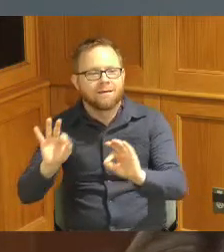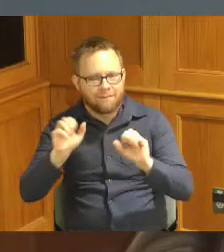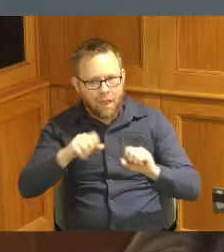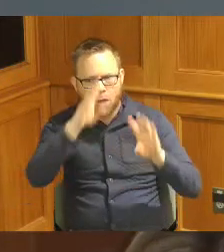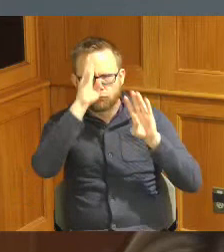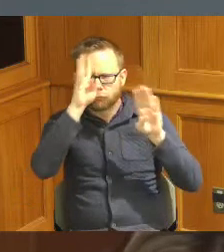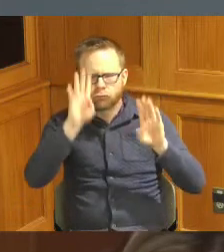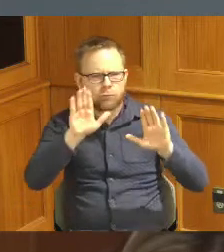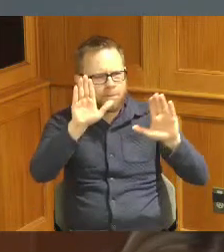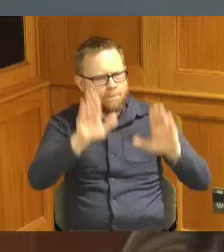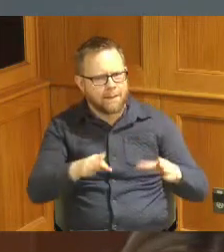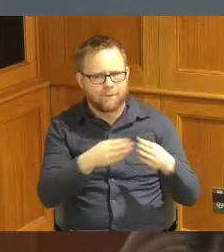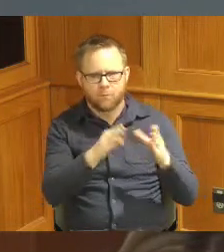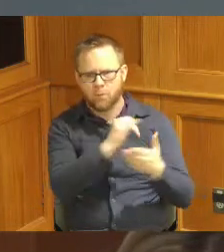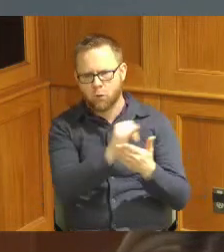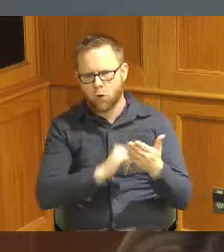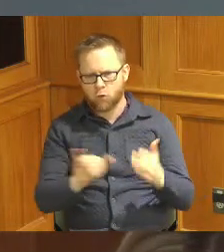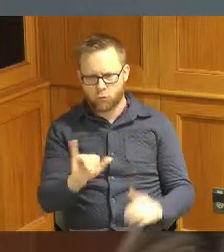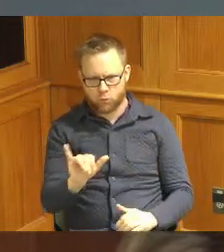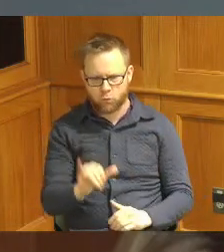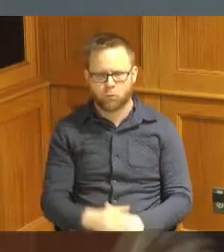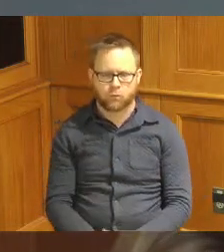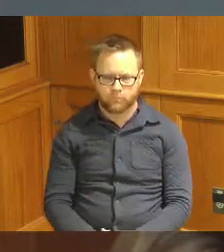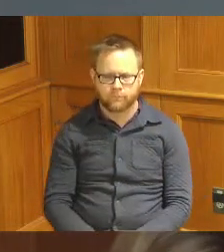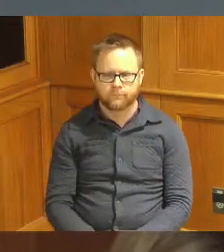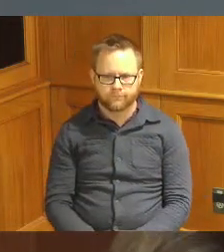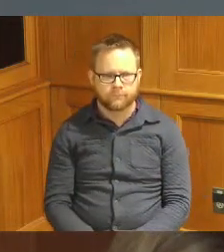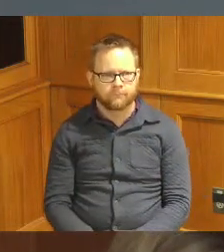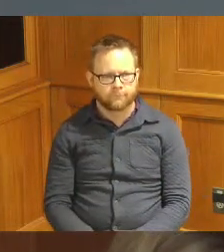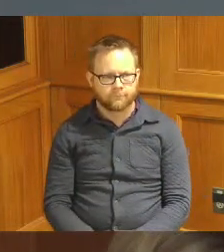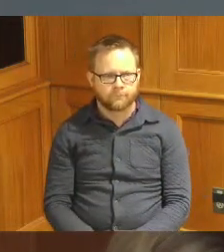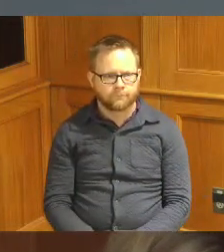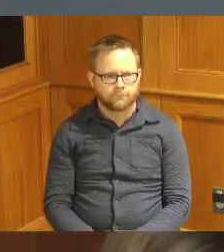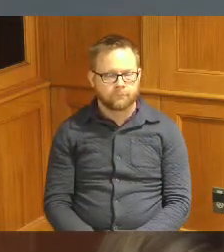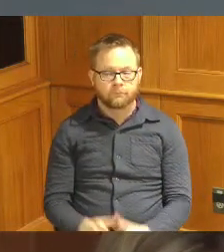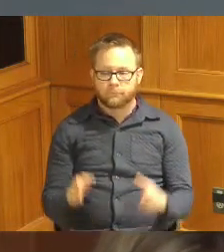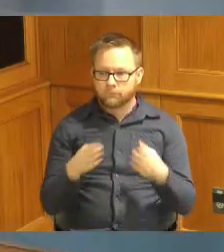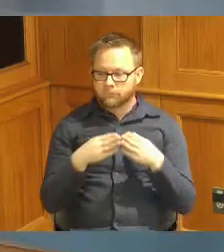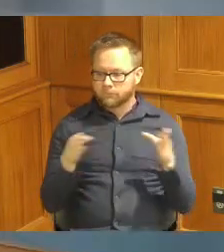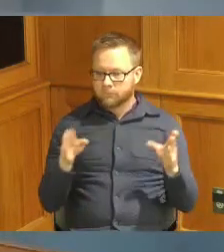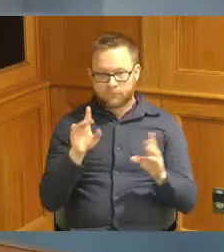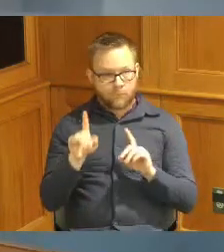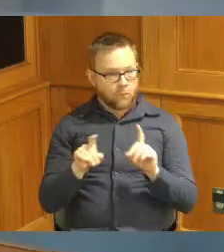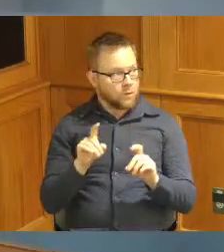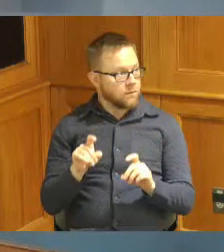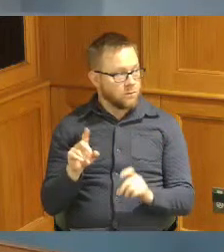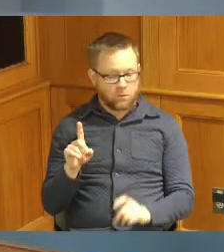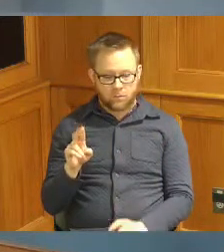Public Works of art thank you I'll open it up for questions Vice President this